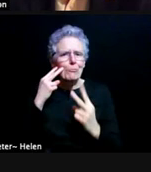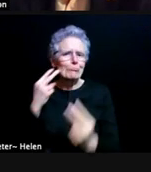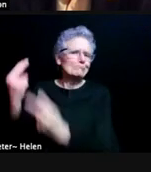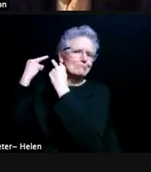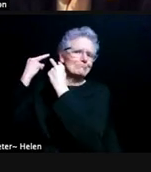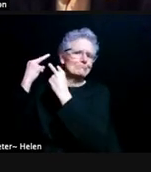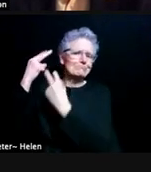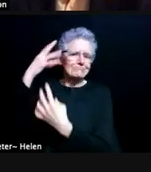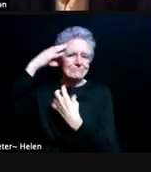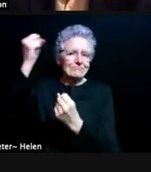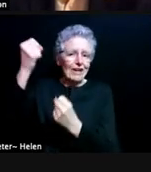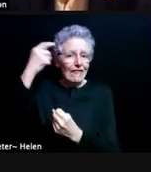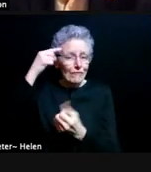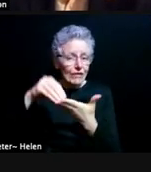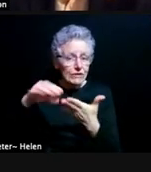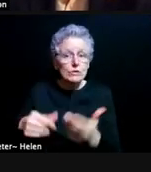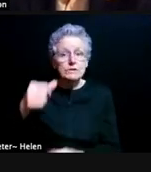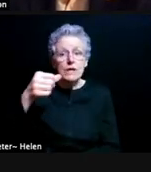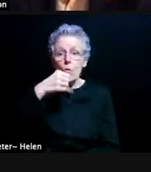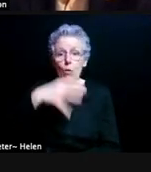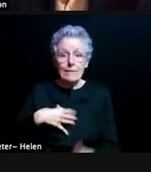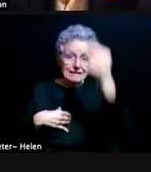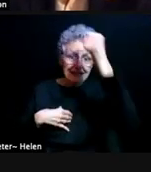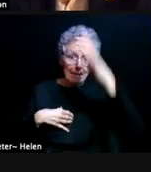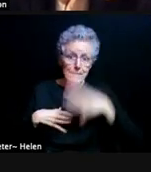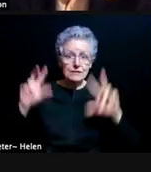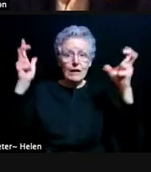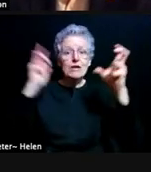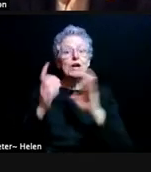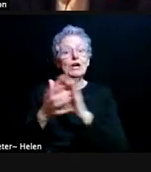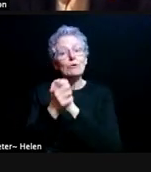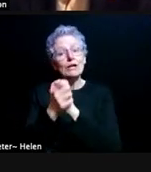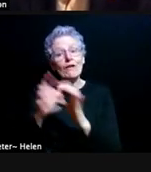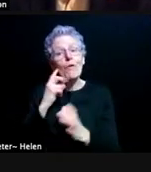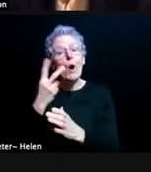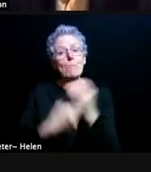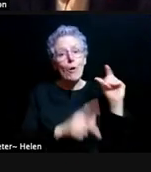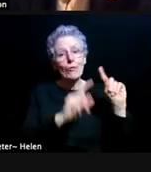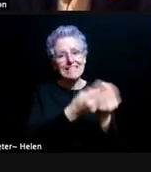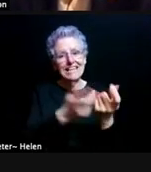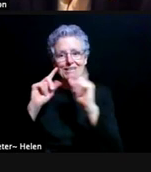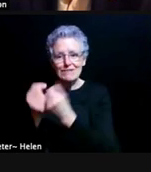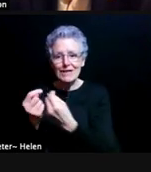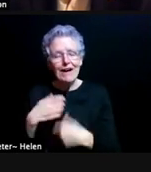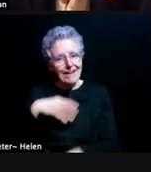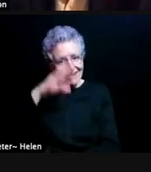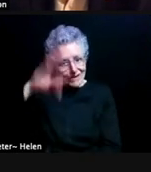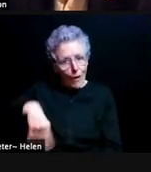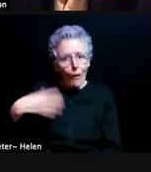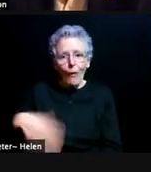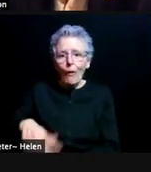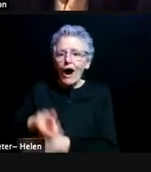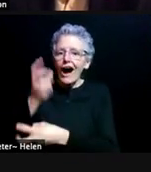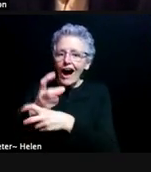And again like men's and women's basketball, congratulations to both teams. I know it's been a very difficult year for them